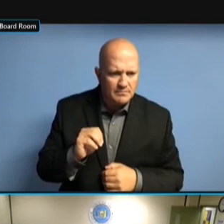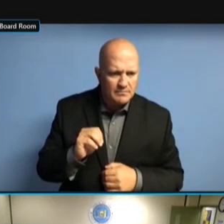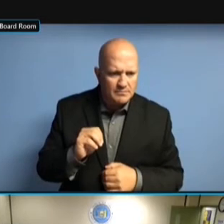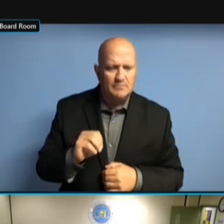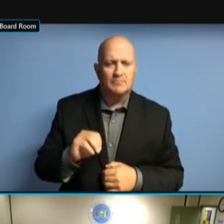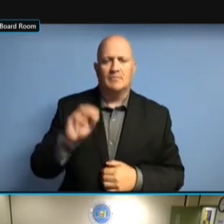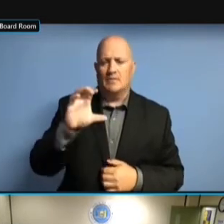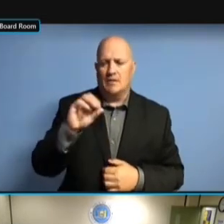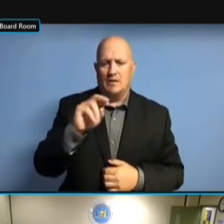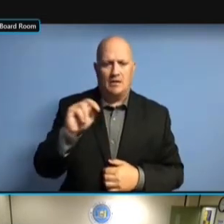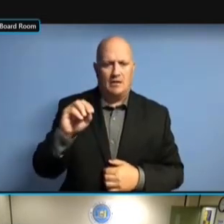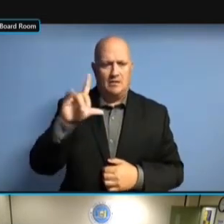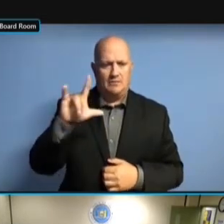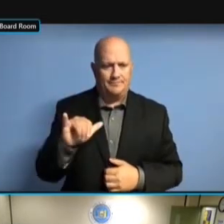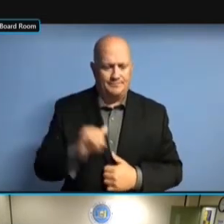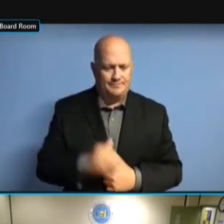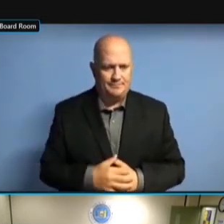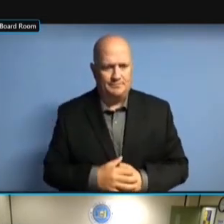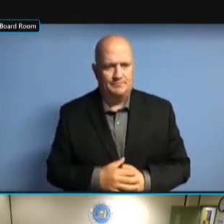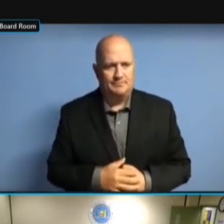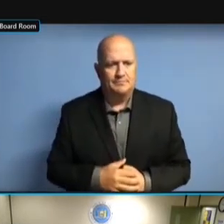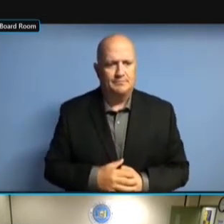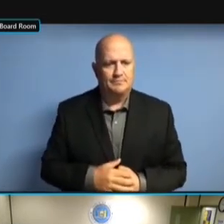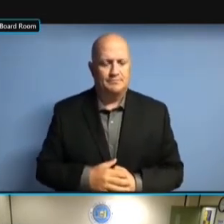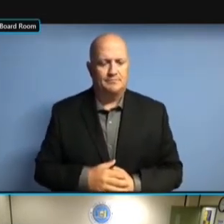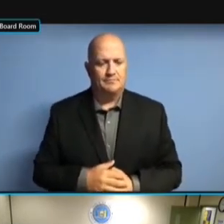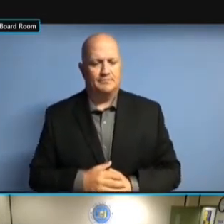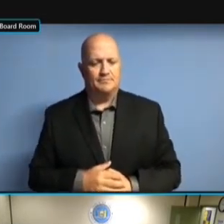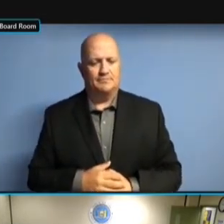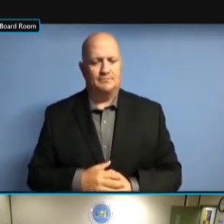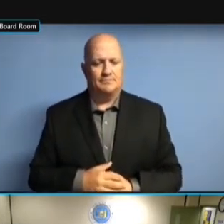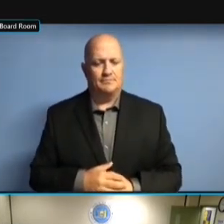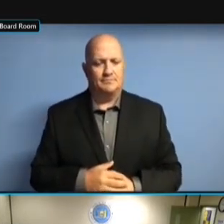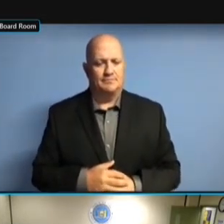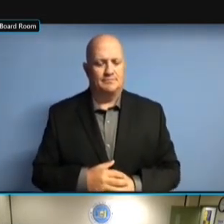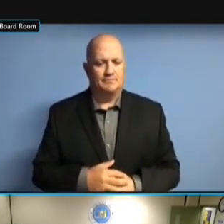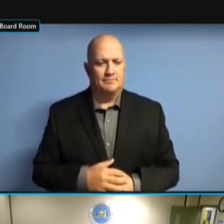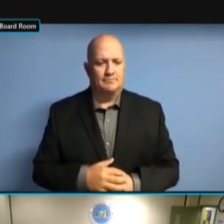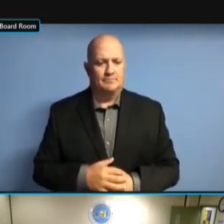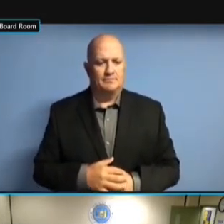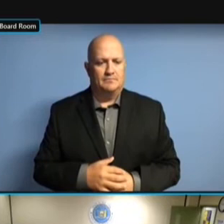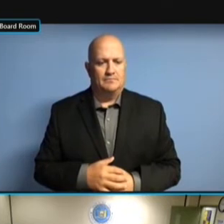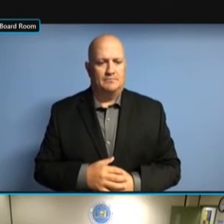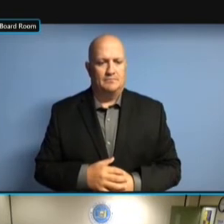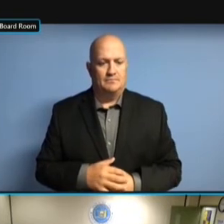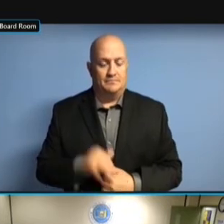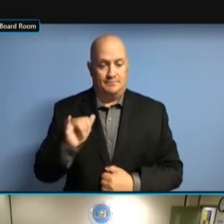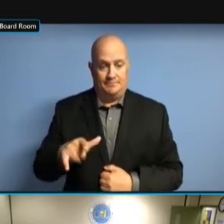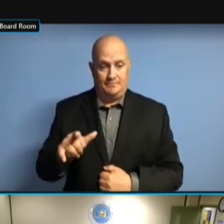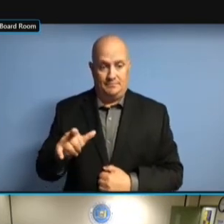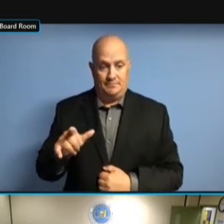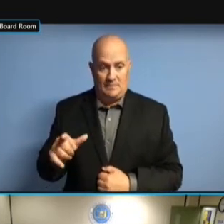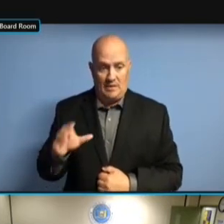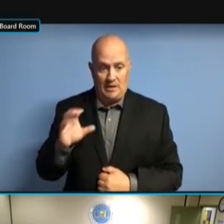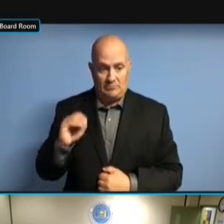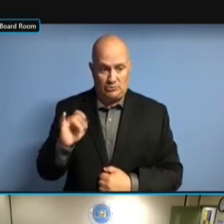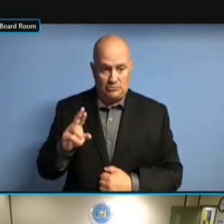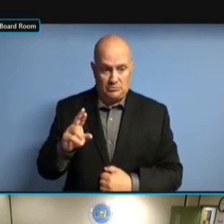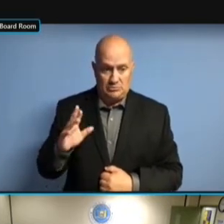CONVENTION. THERE IS NO CONVENTION. THERE IS NO MIAMI CONVENTION. THERE IS NO MIAMI PRIMA CONVENTION. THERE IS NO MIAMI PRIMA BE